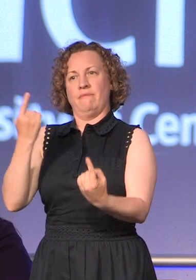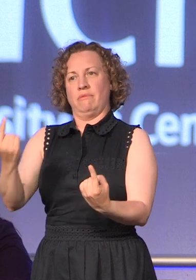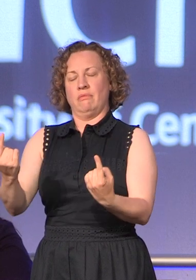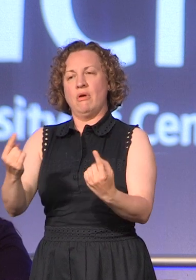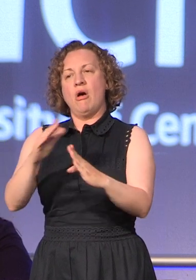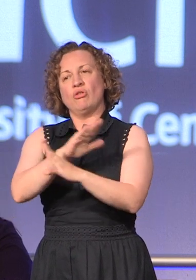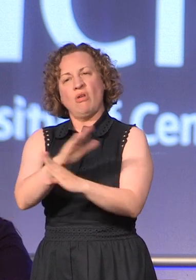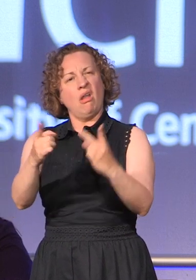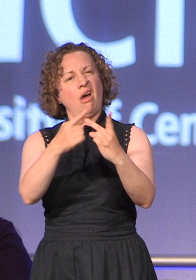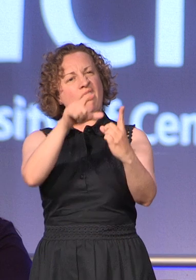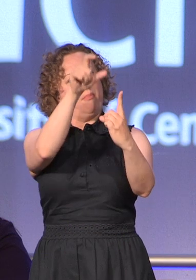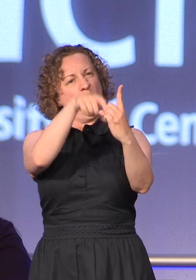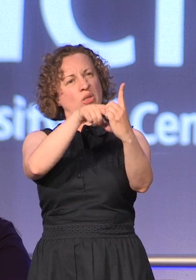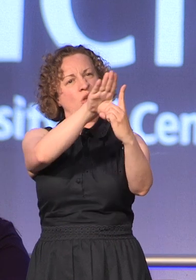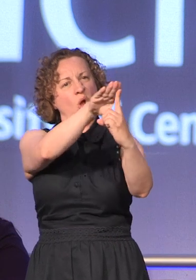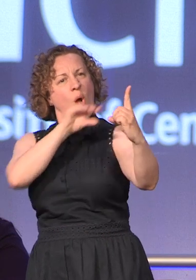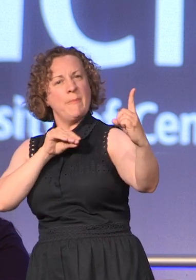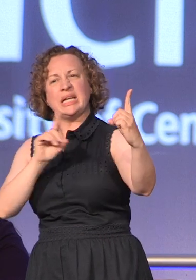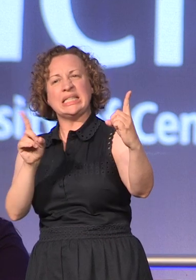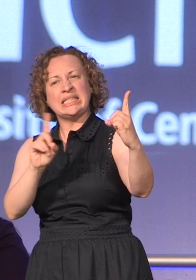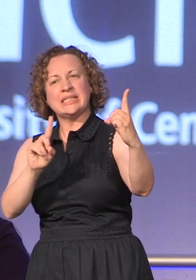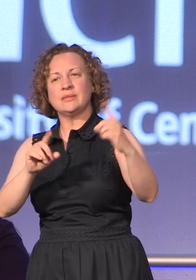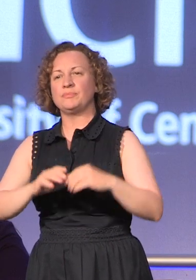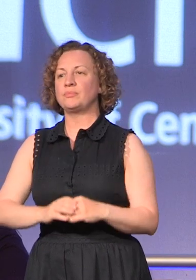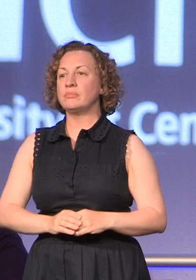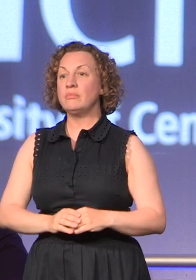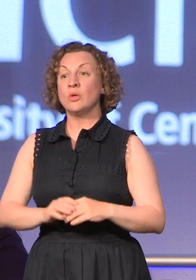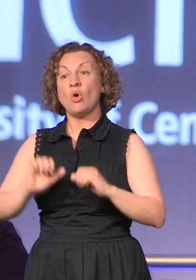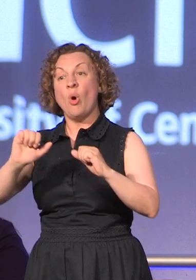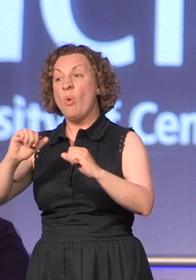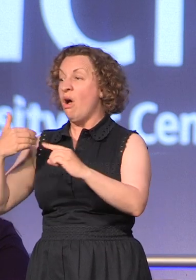second-rate version of somebody else so whatever your background wherever you